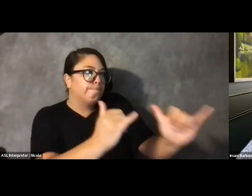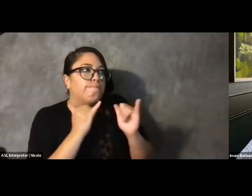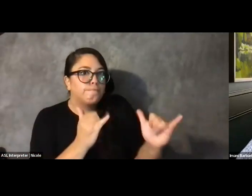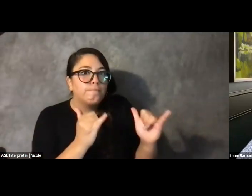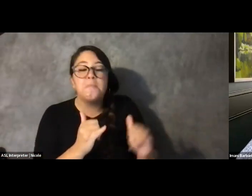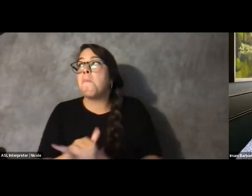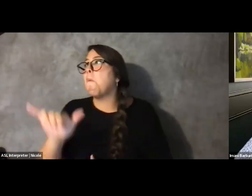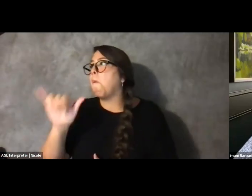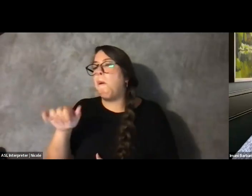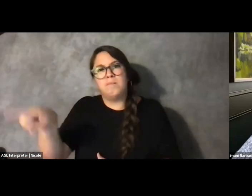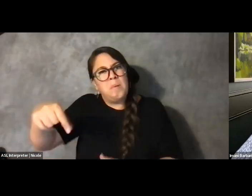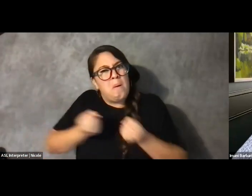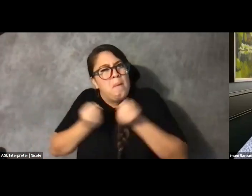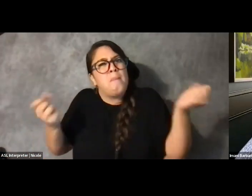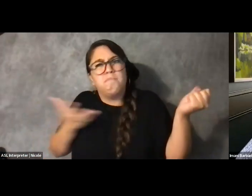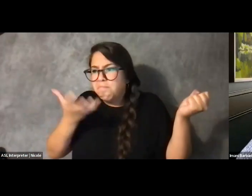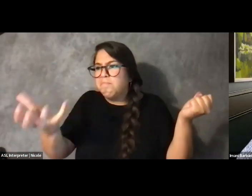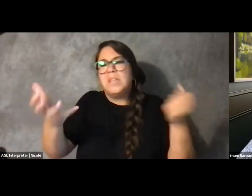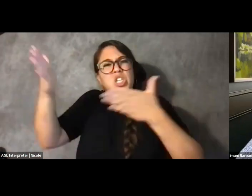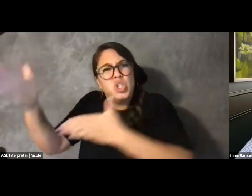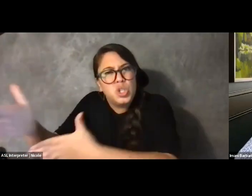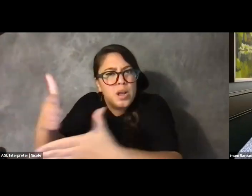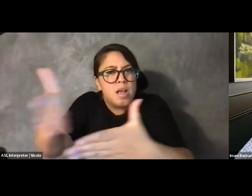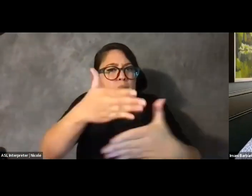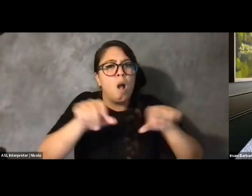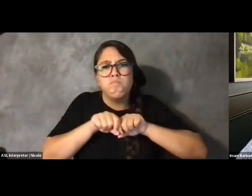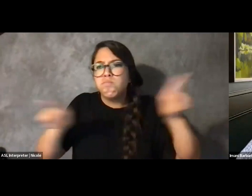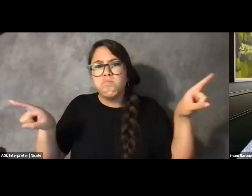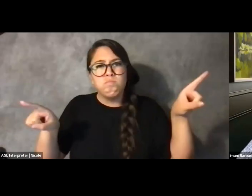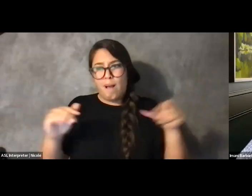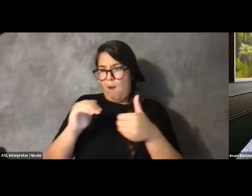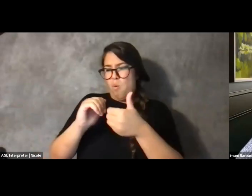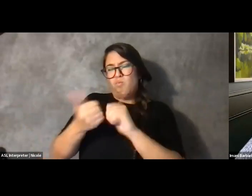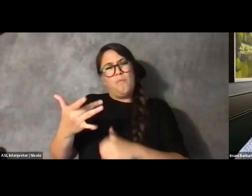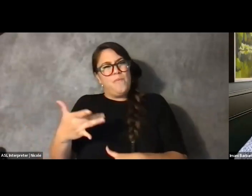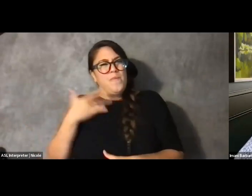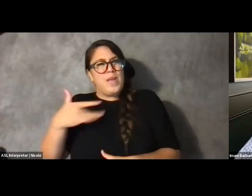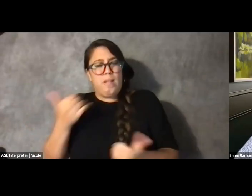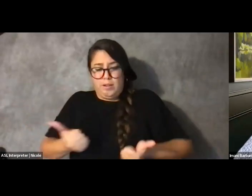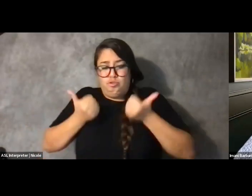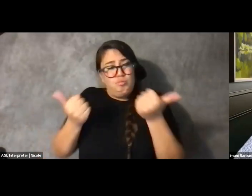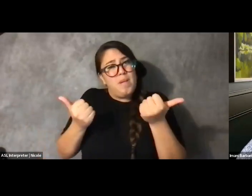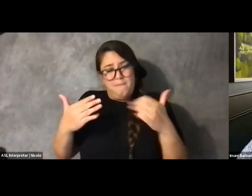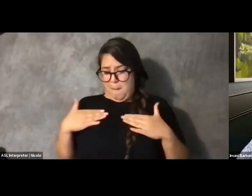like to exist in bodies that are not deemed valuable in a society where our bodies are the value.